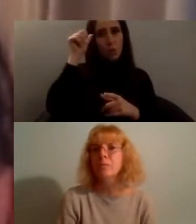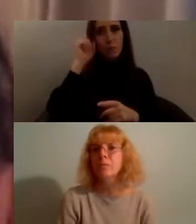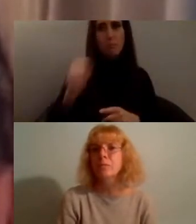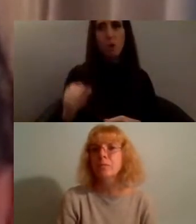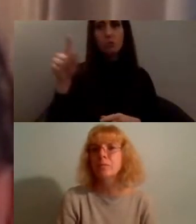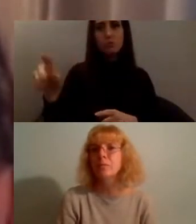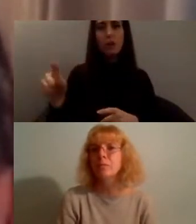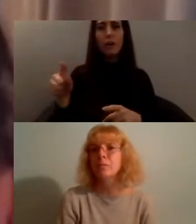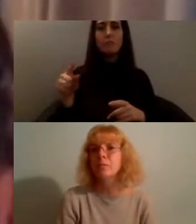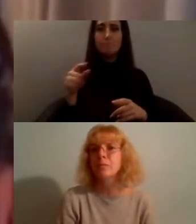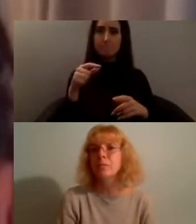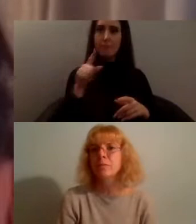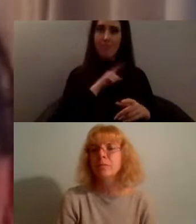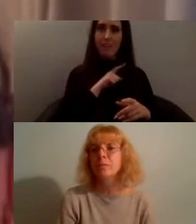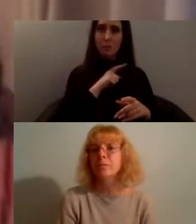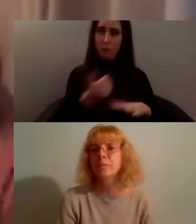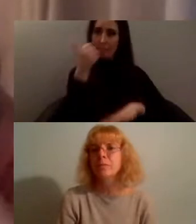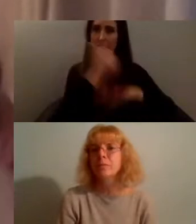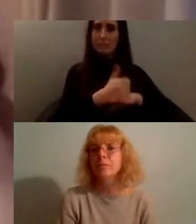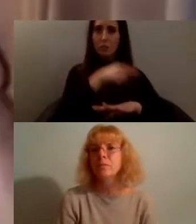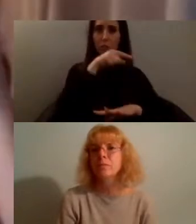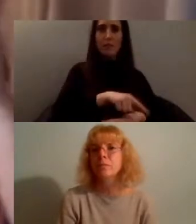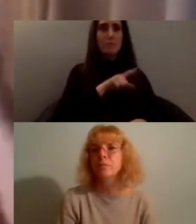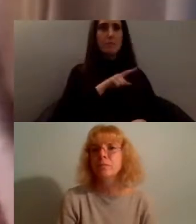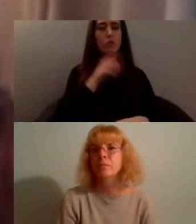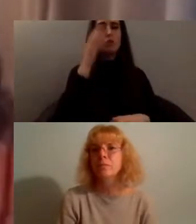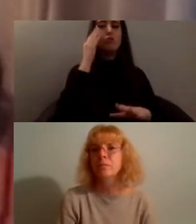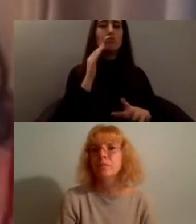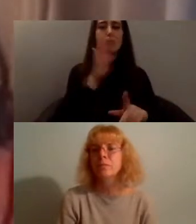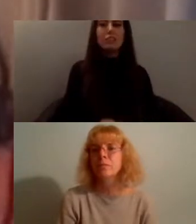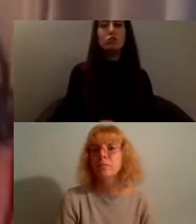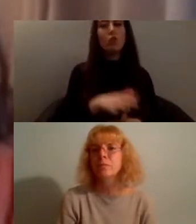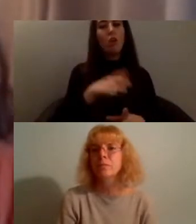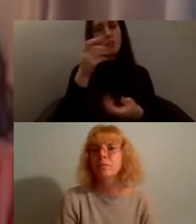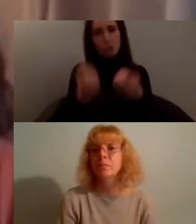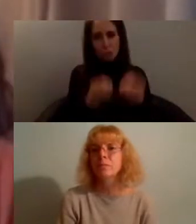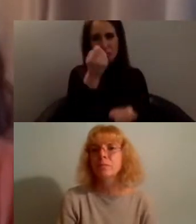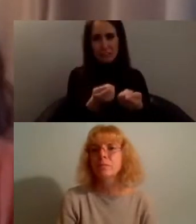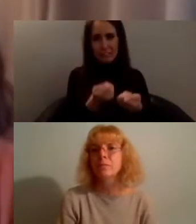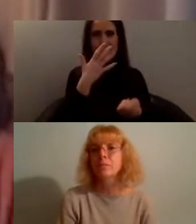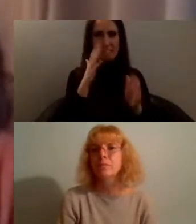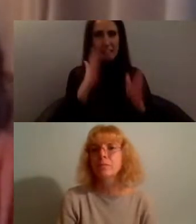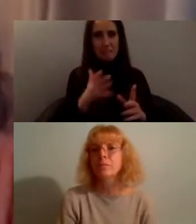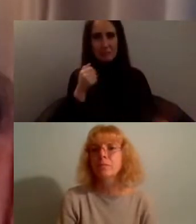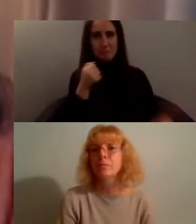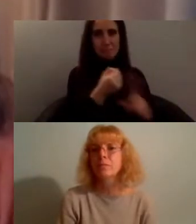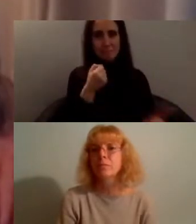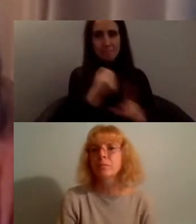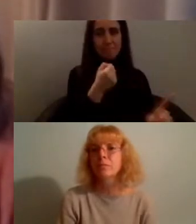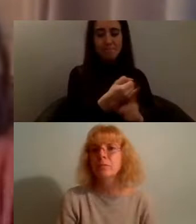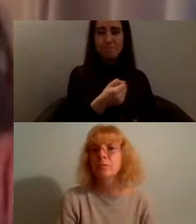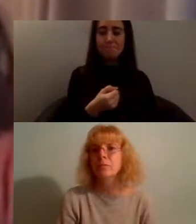content to do with racial justice and other calls to action as well and in particular this has been